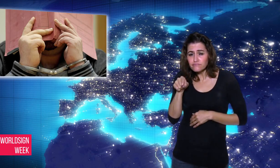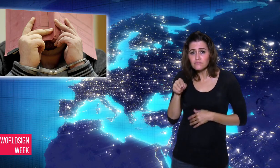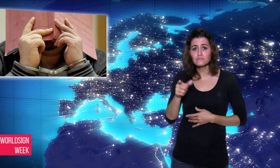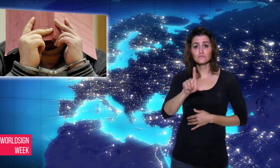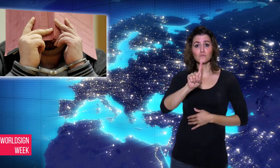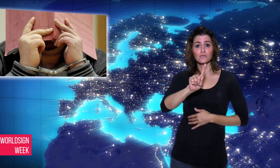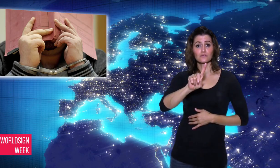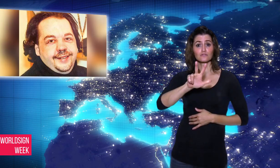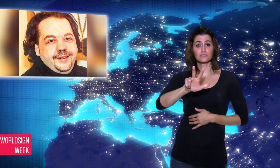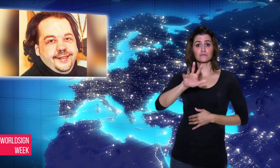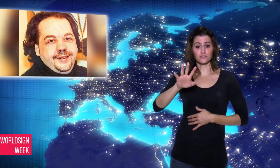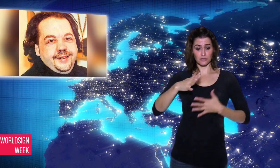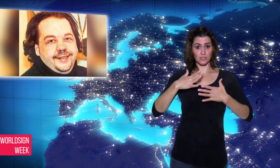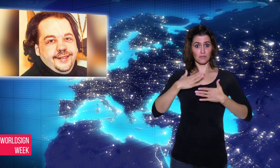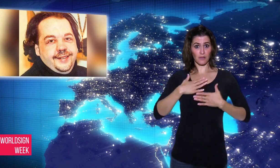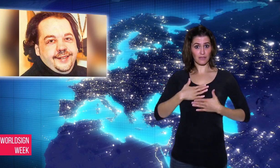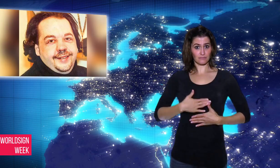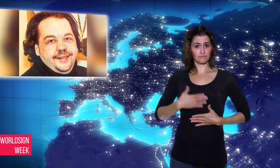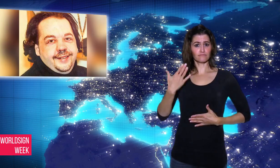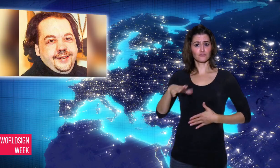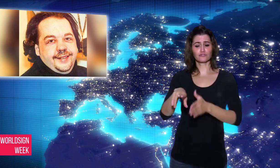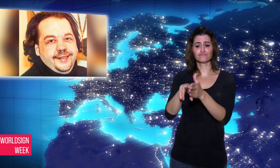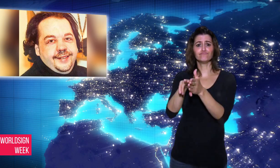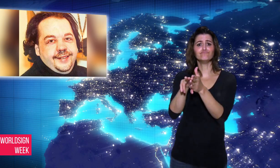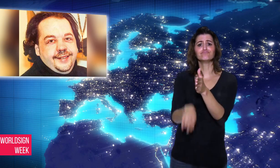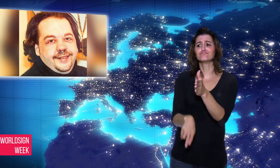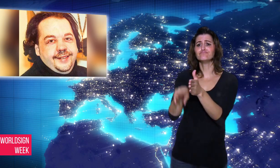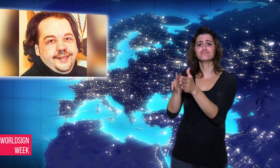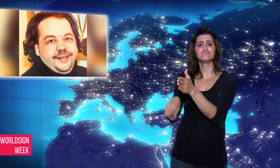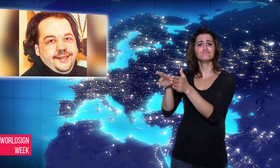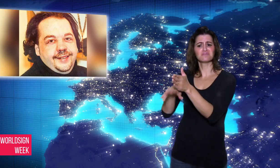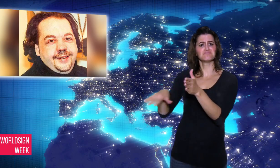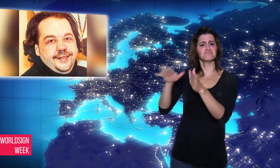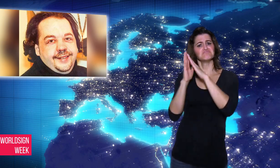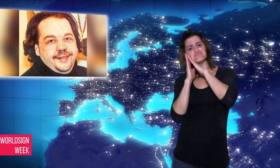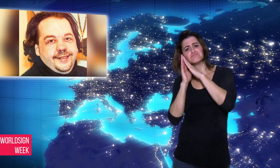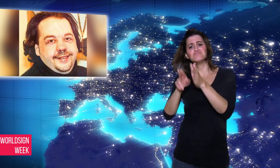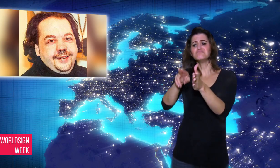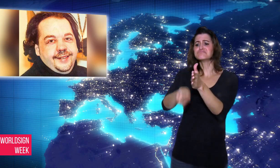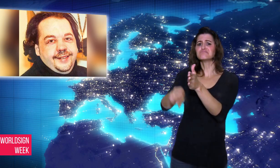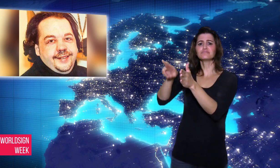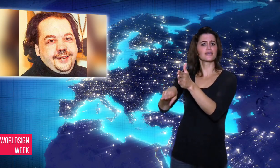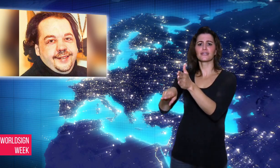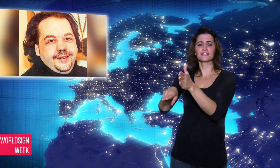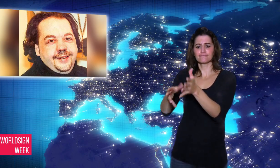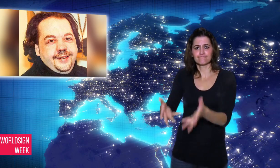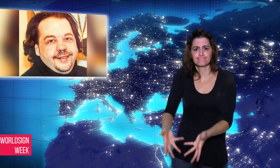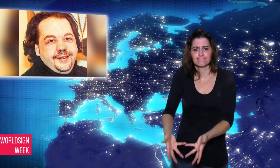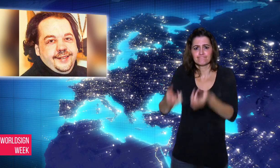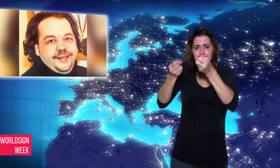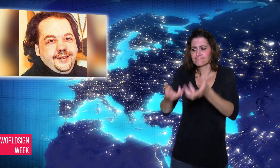from local cemeteries.